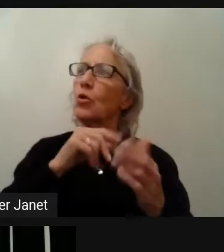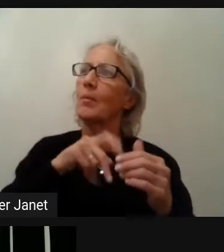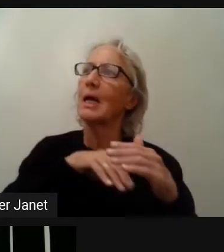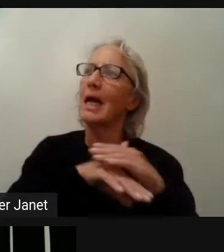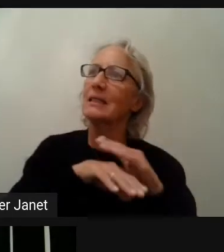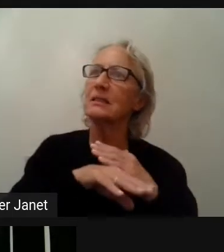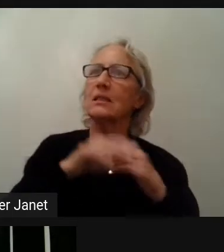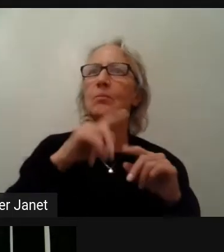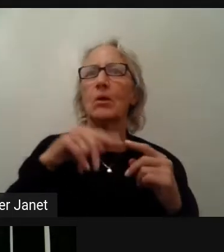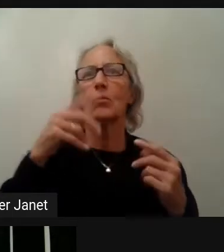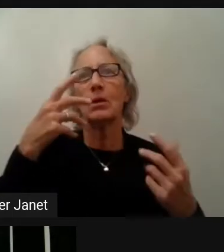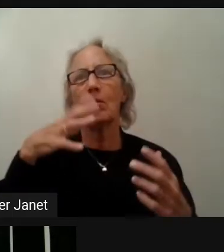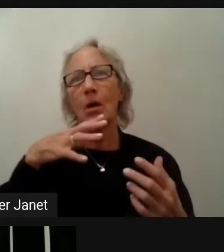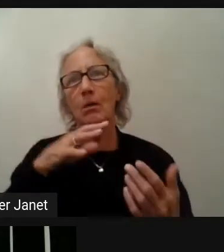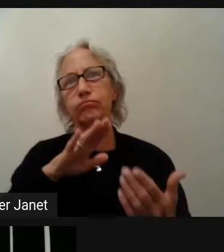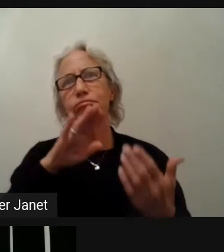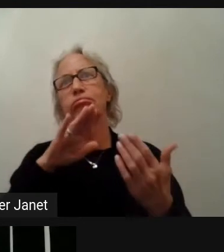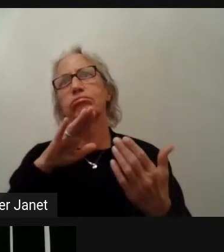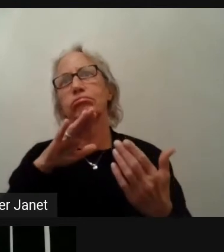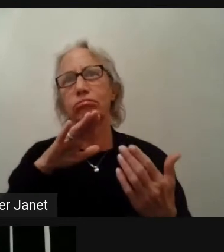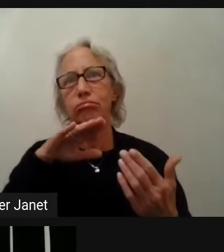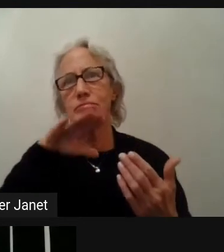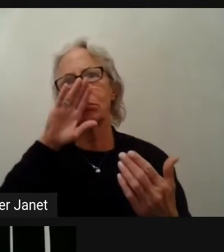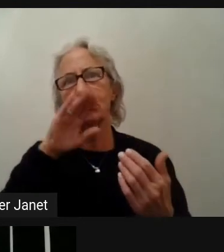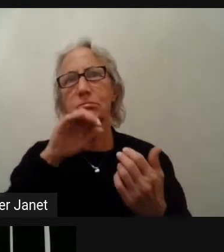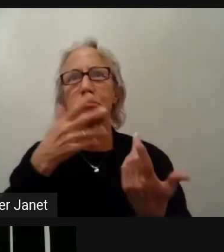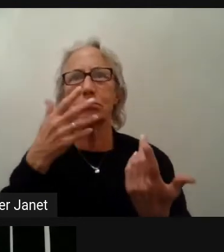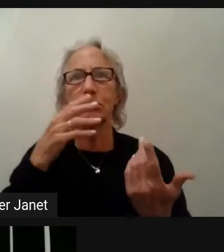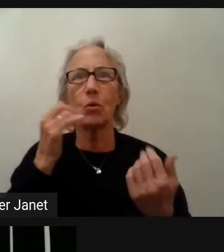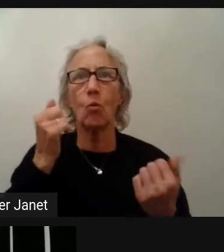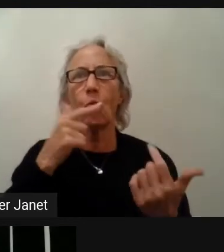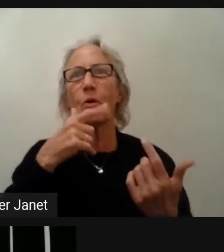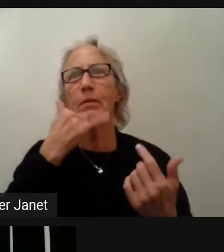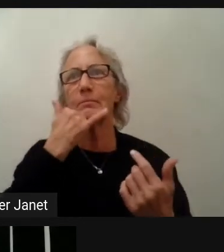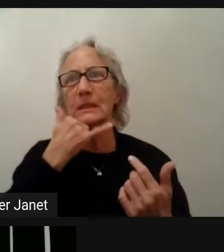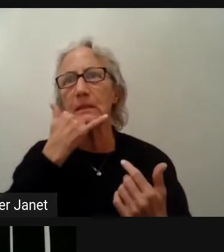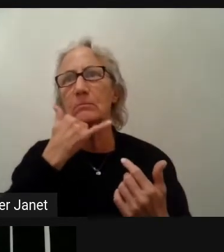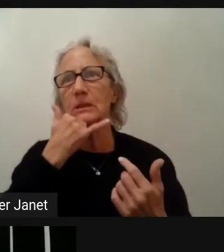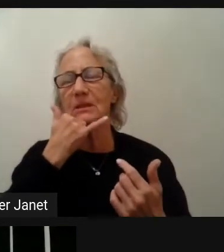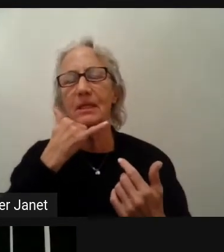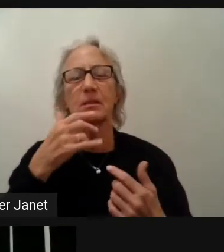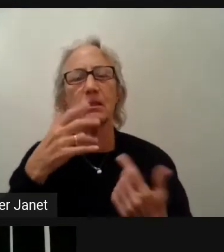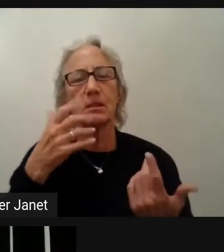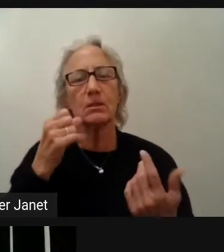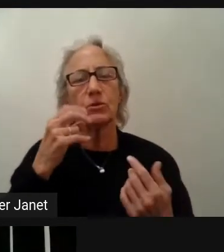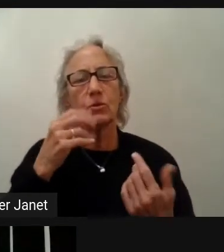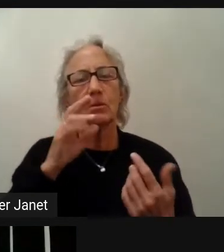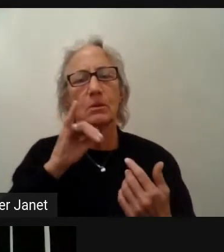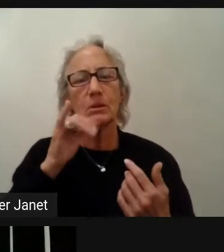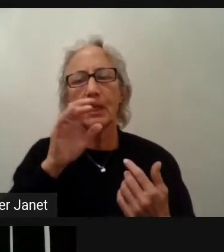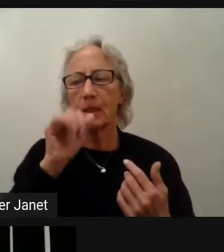It may be a quite pragmatical approach, but the result counts.